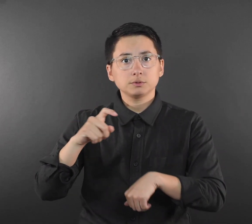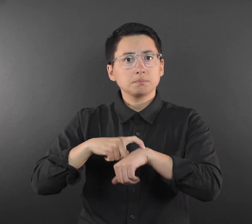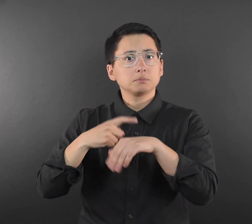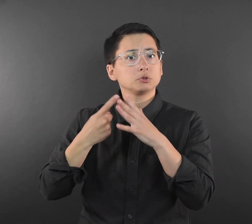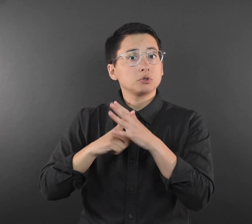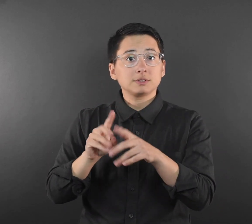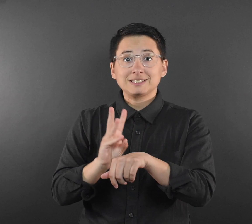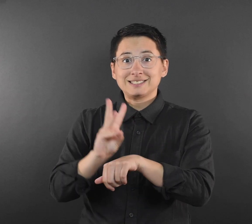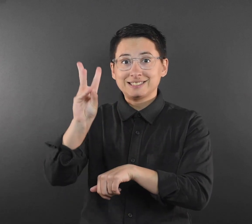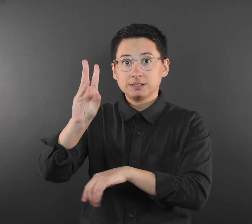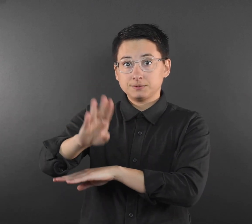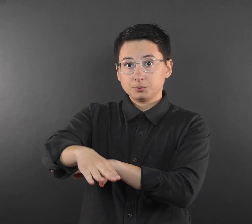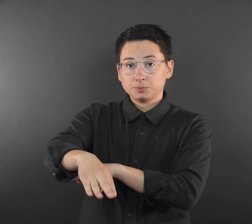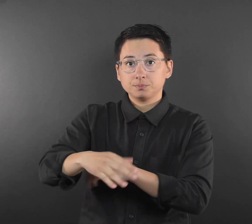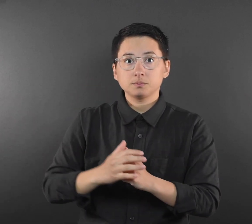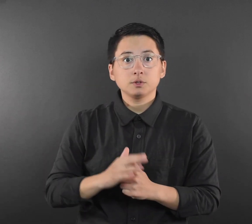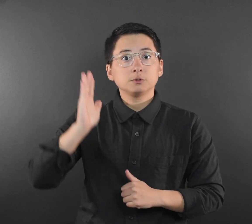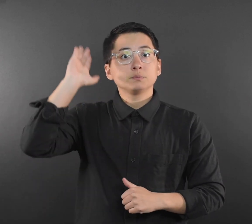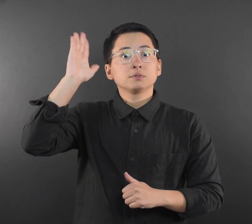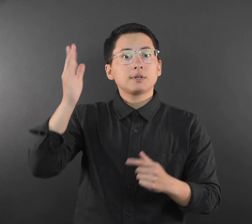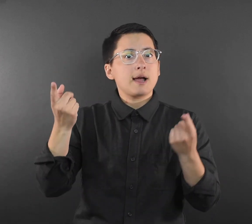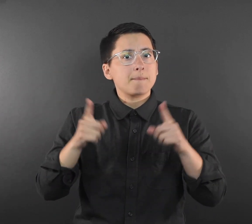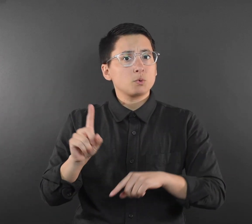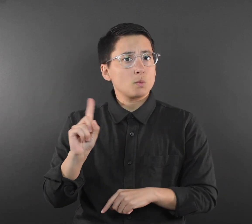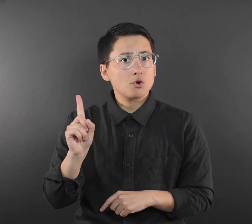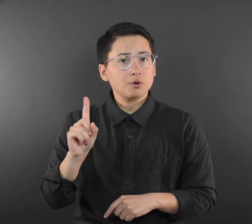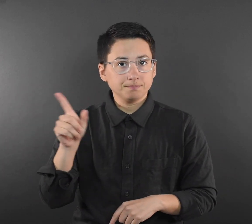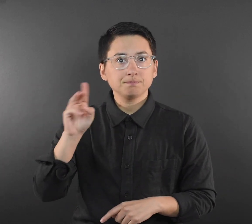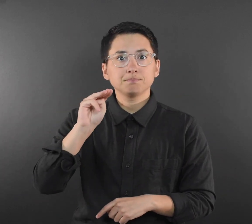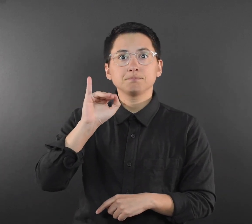The address will be delivered in the Minnesota State Capitol House Chamber.